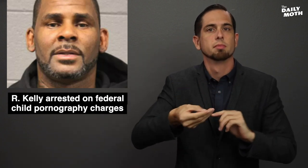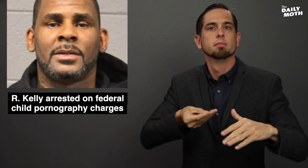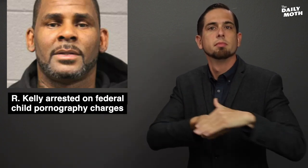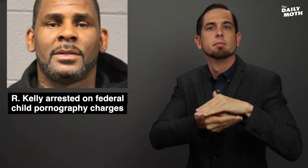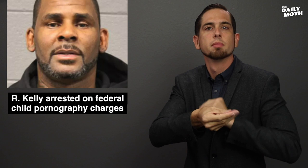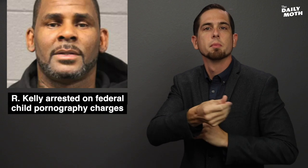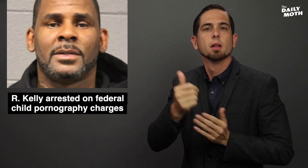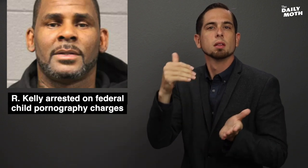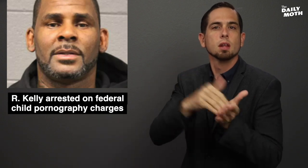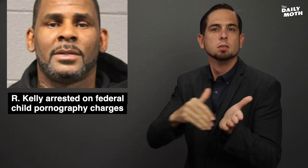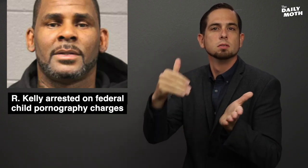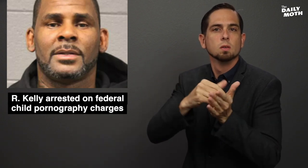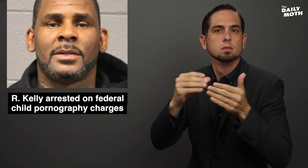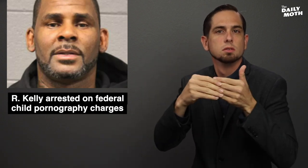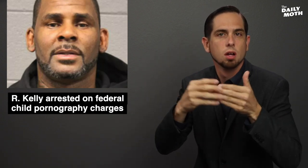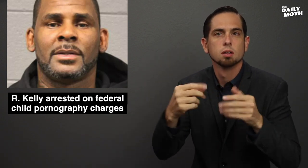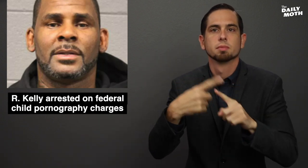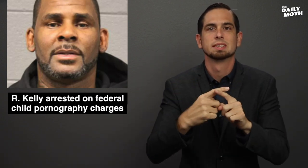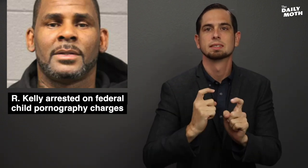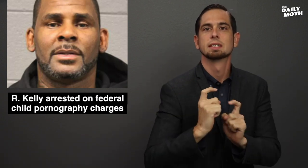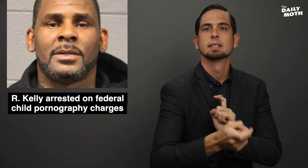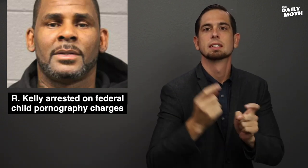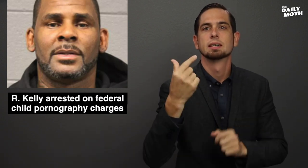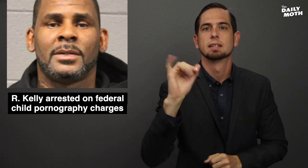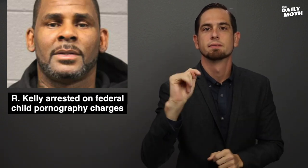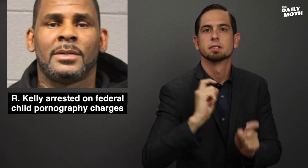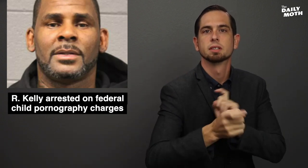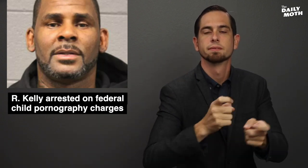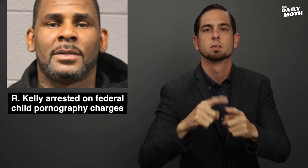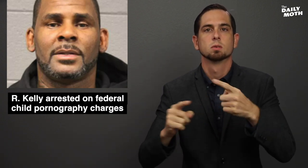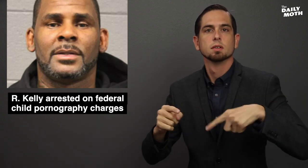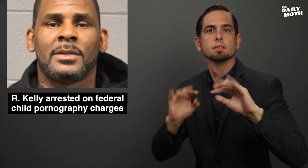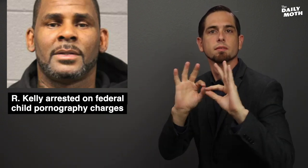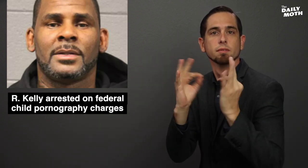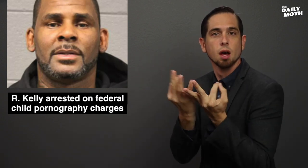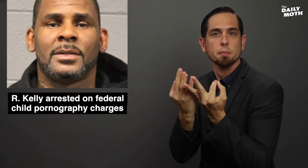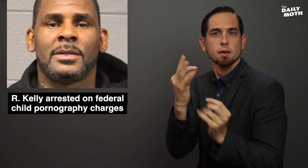paying thousands of dollars and giving gifts to the family